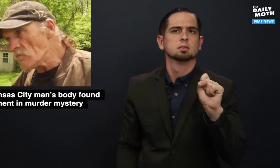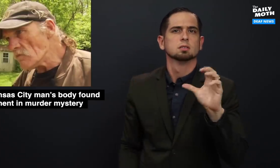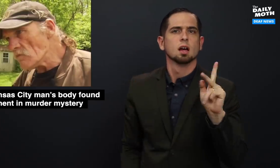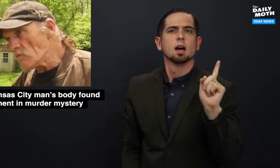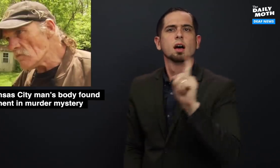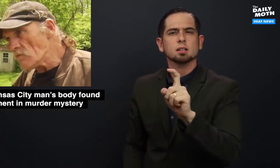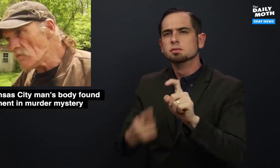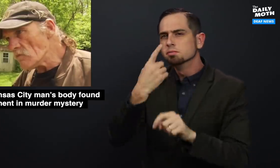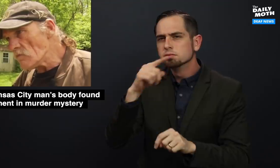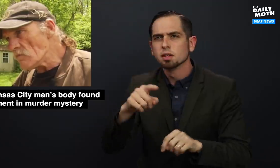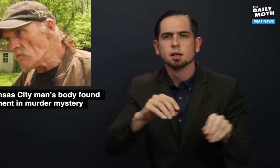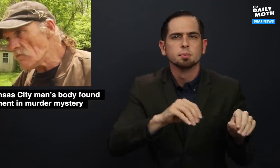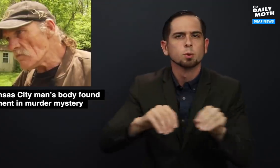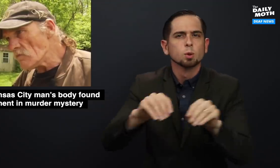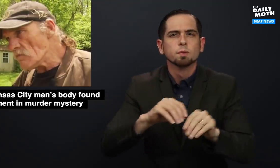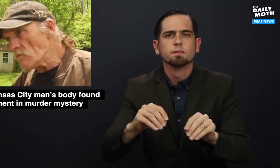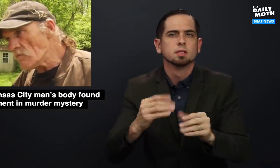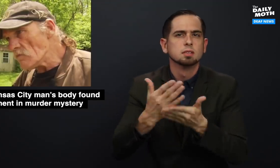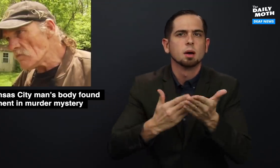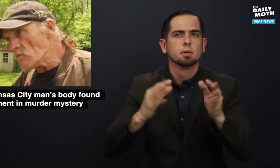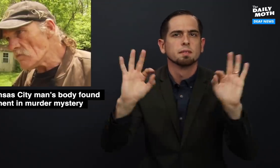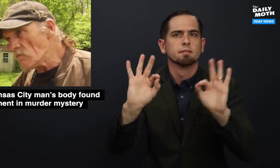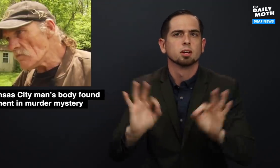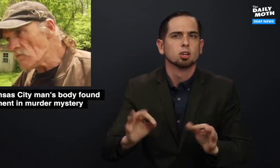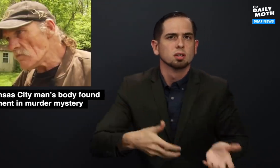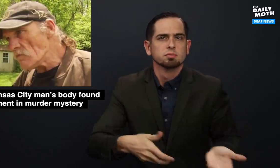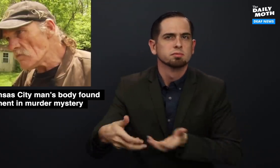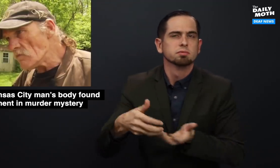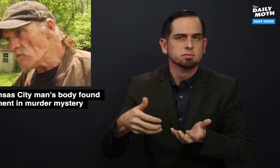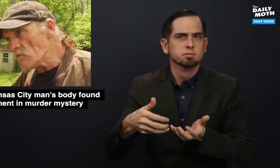because he asked him to move some furniture.